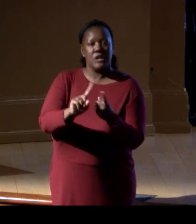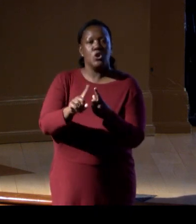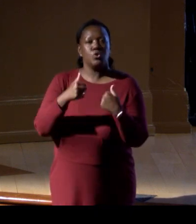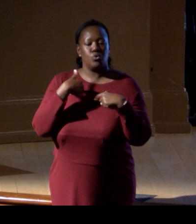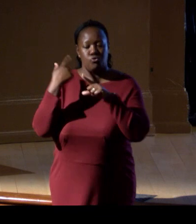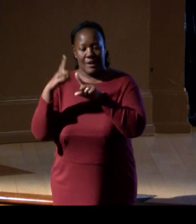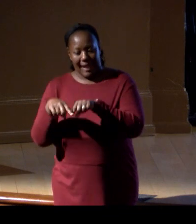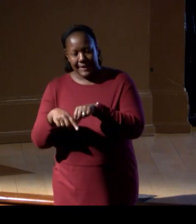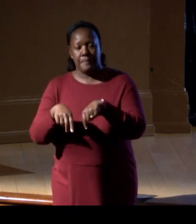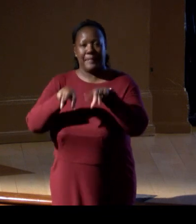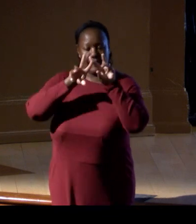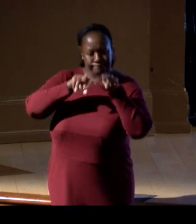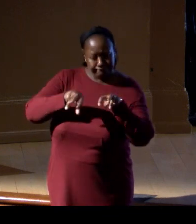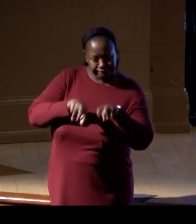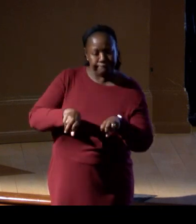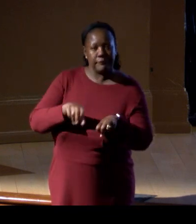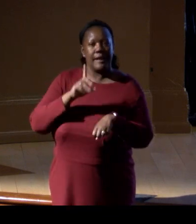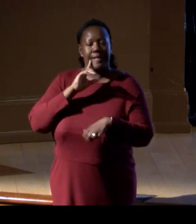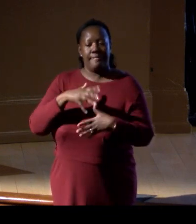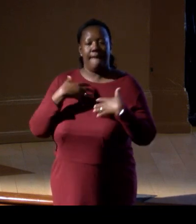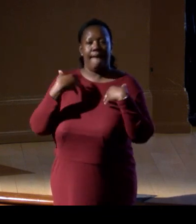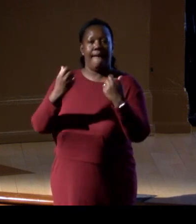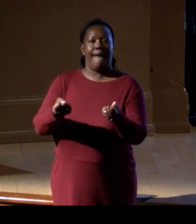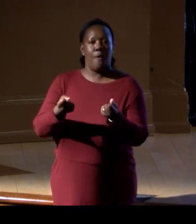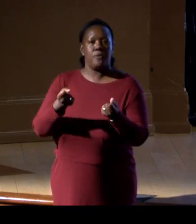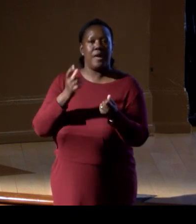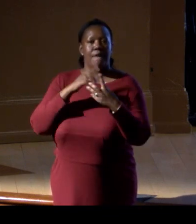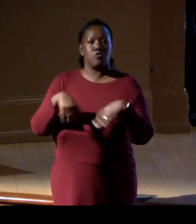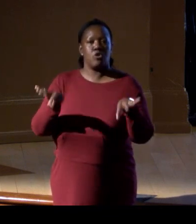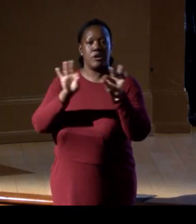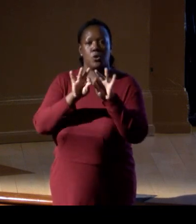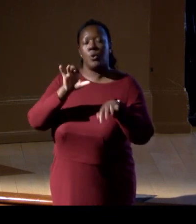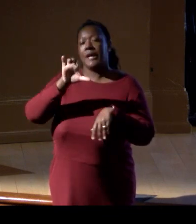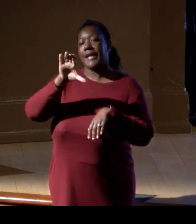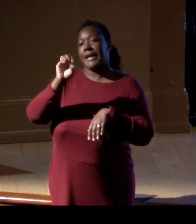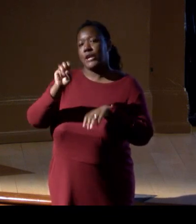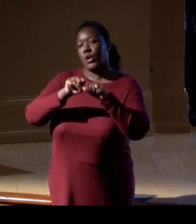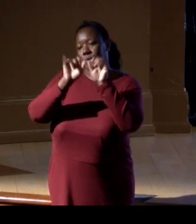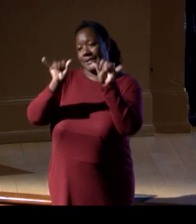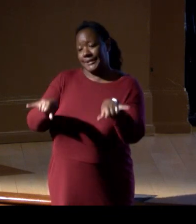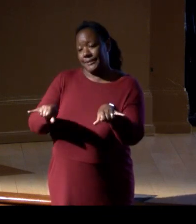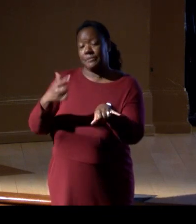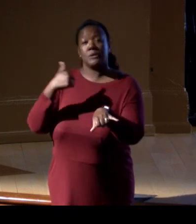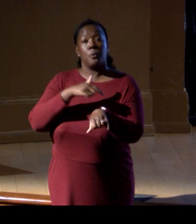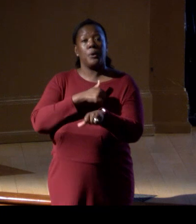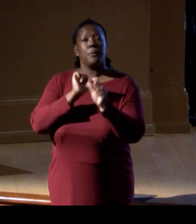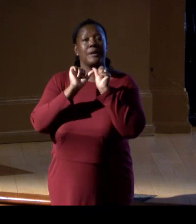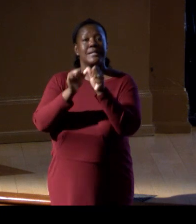the health of critical ocean ecosystems. We will continue to work with our interagency partners